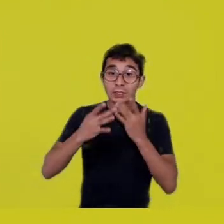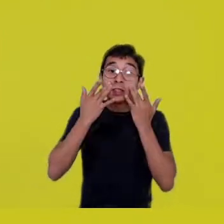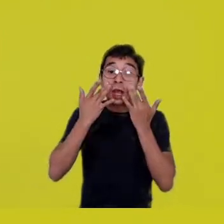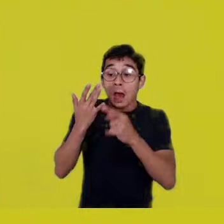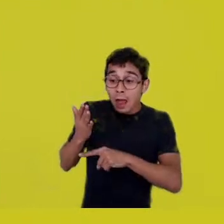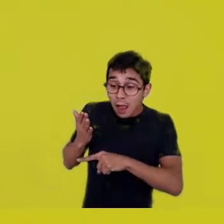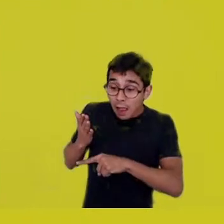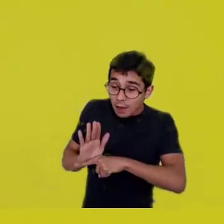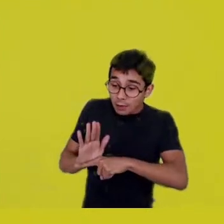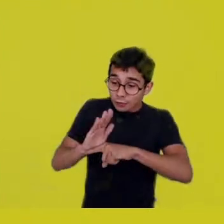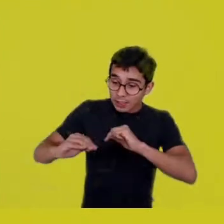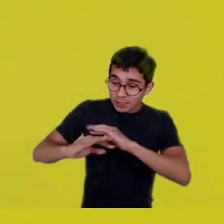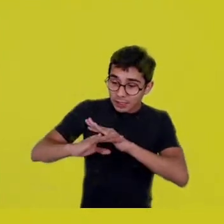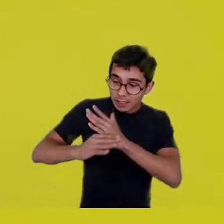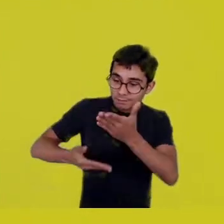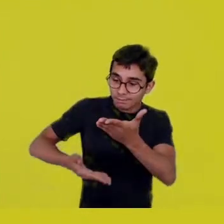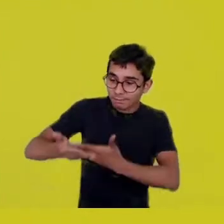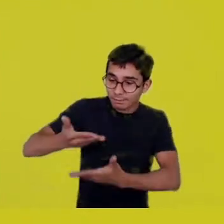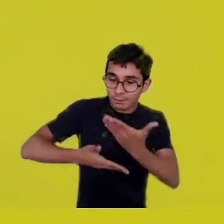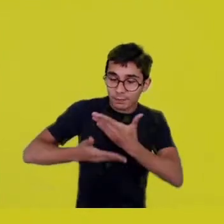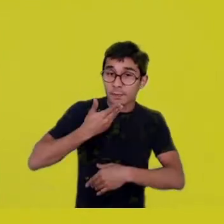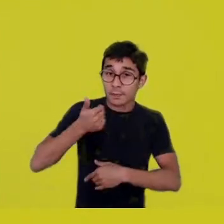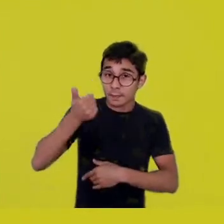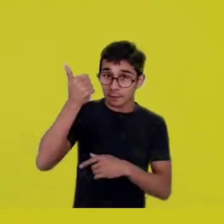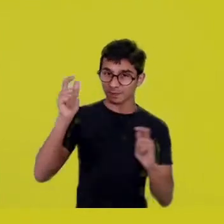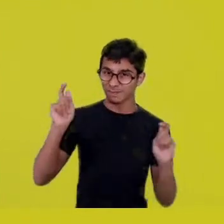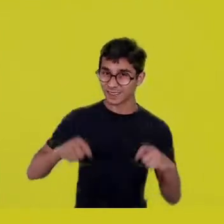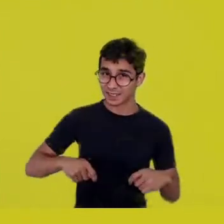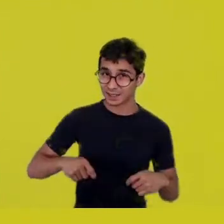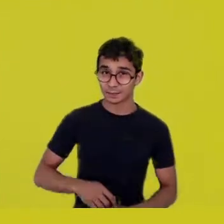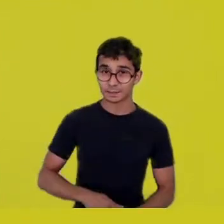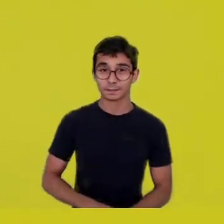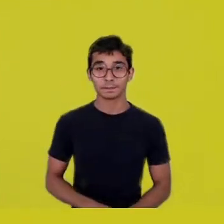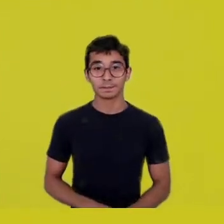This question is very difficult,